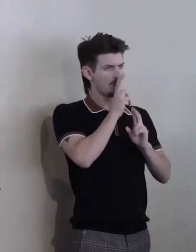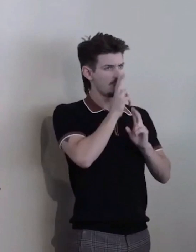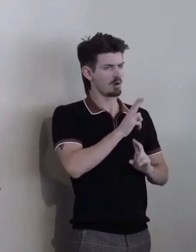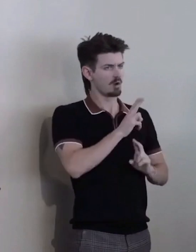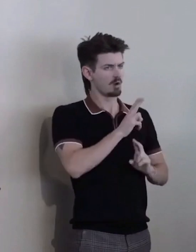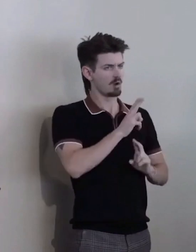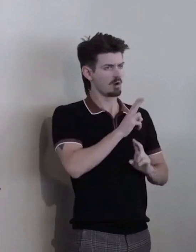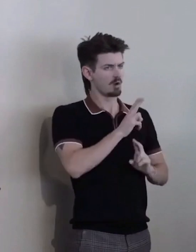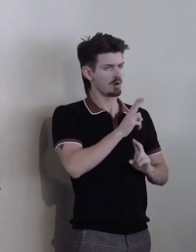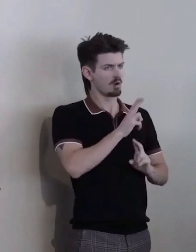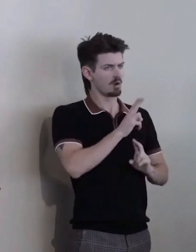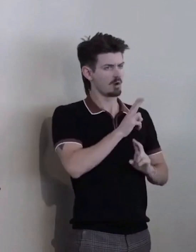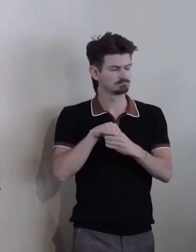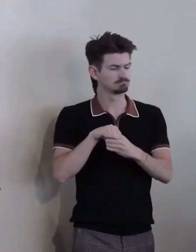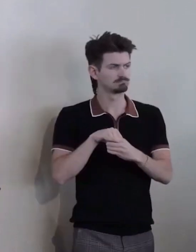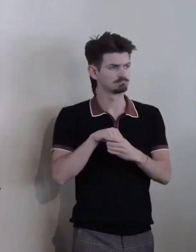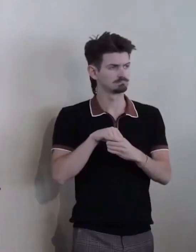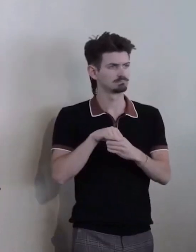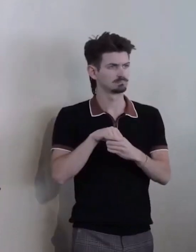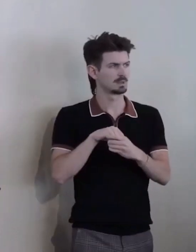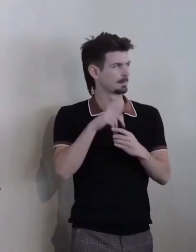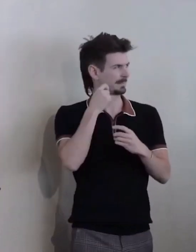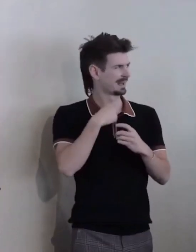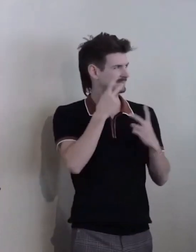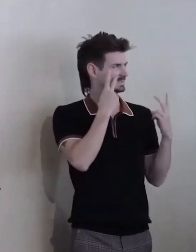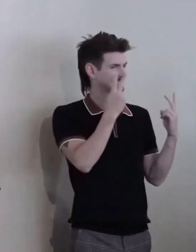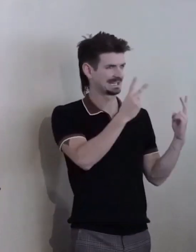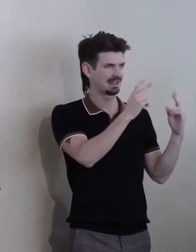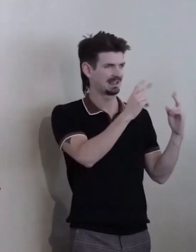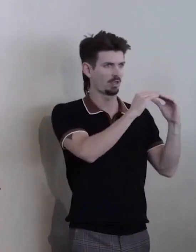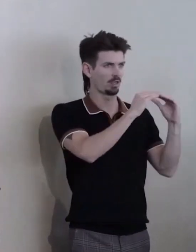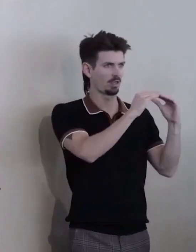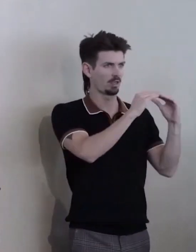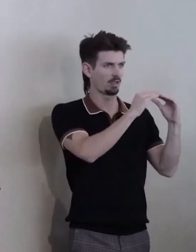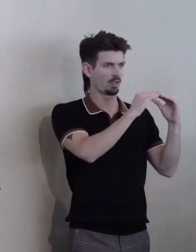Ahh... Injustices every day, in the work of the health care system...